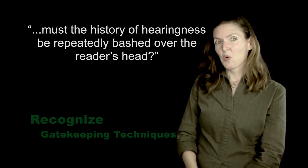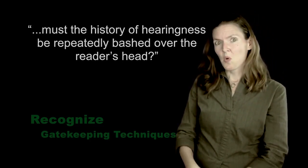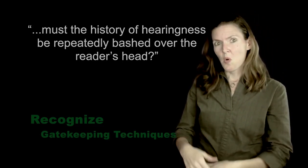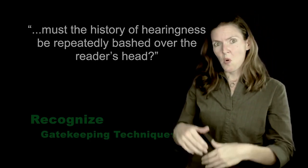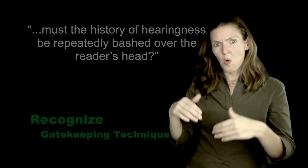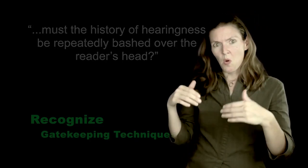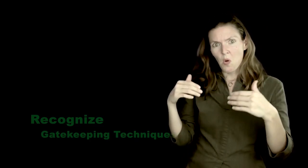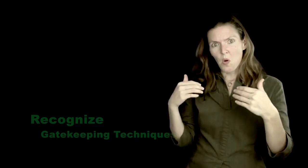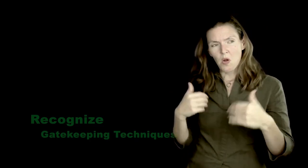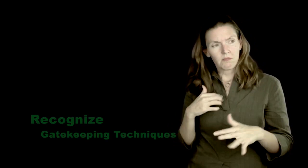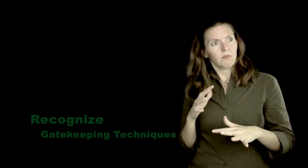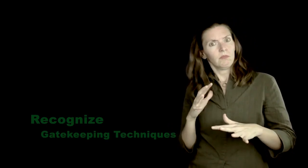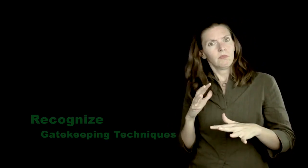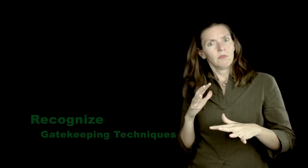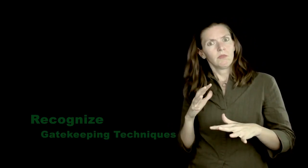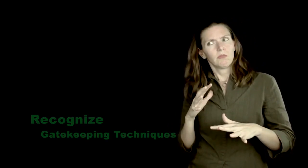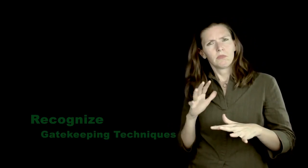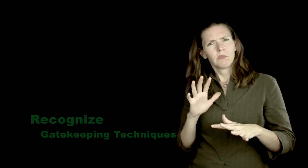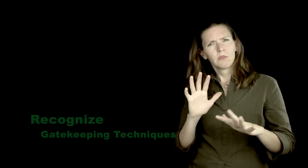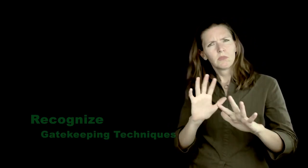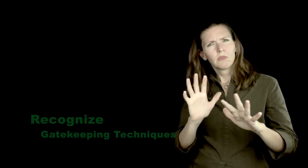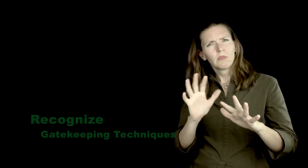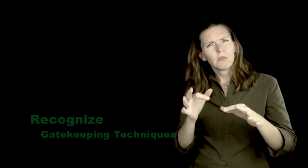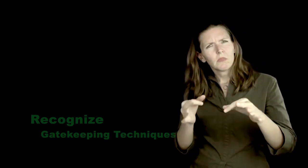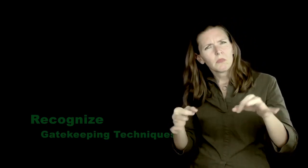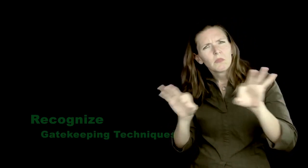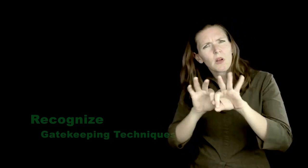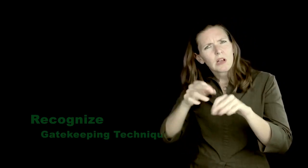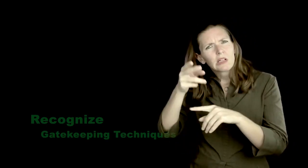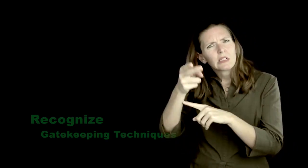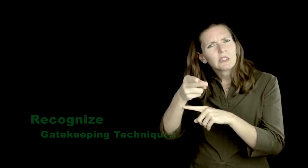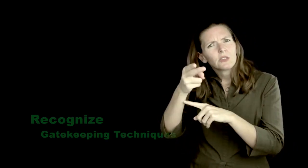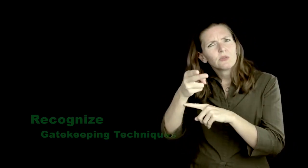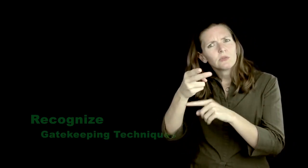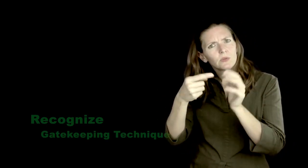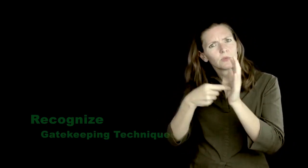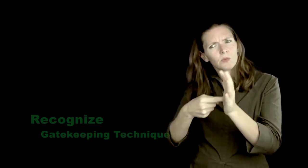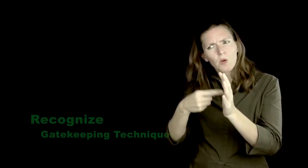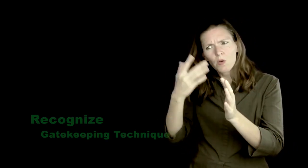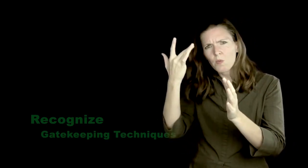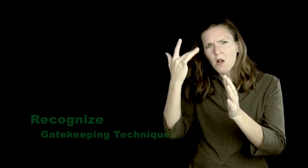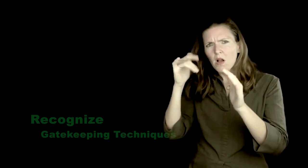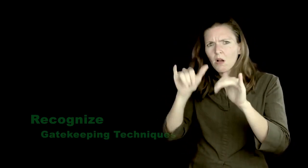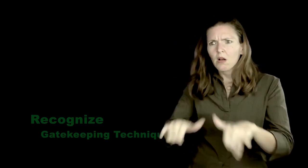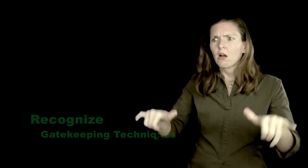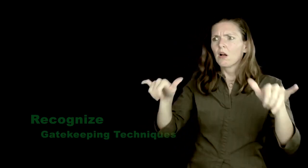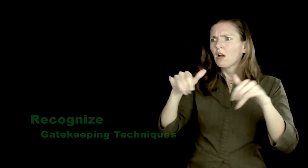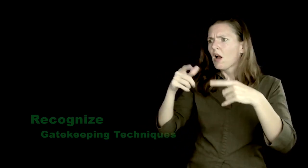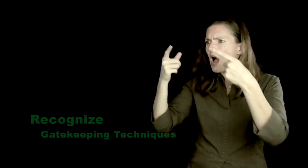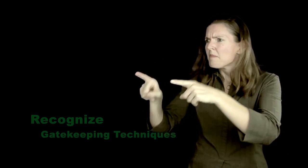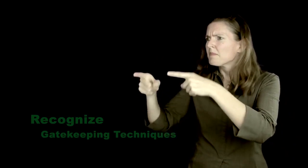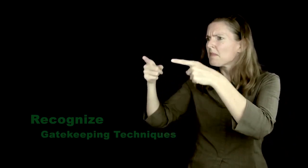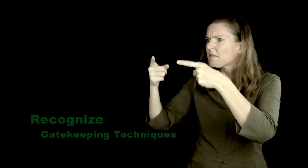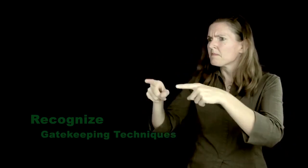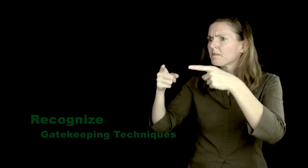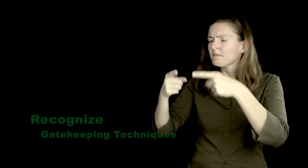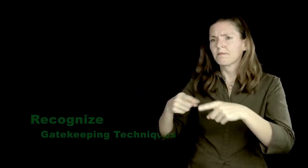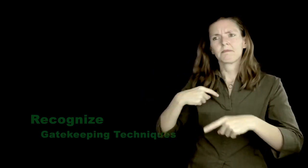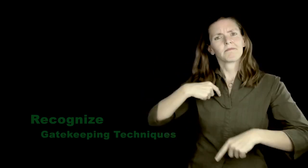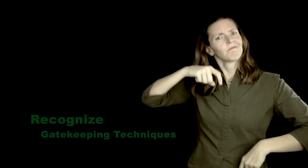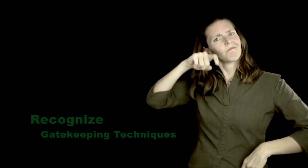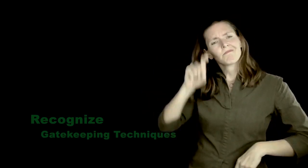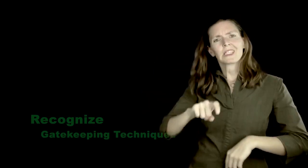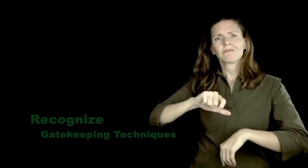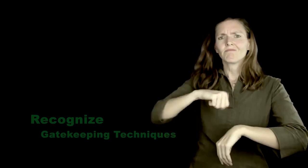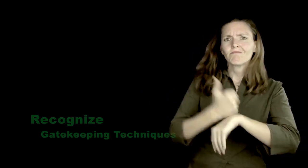We were astounded and taken aback. We knew the importance of history in documenting pattern-based evidence and supporting the claims made in our article,